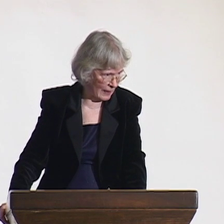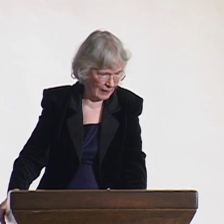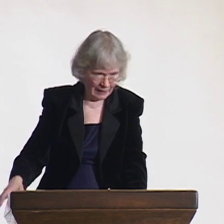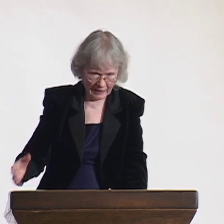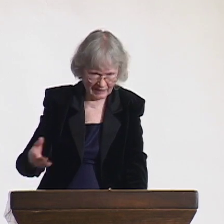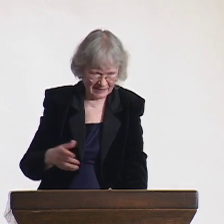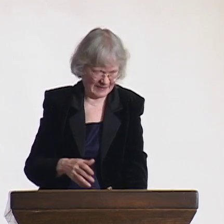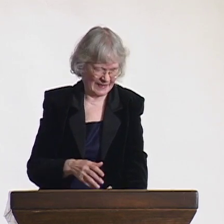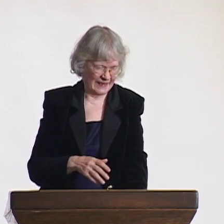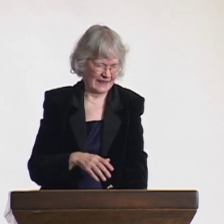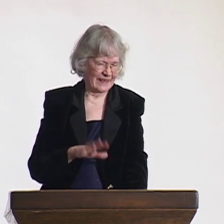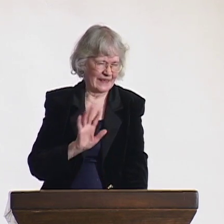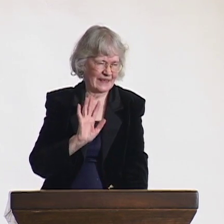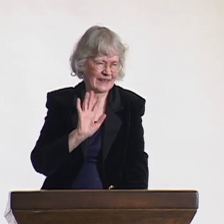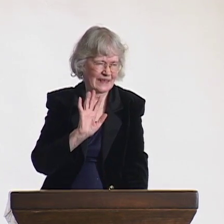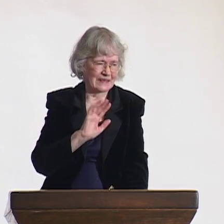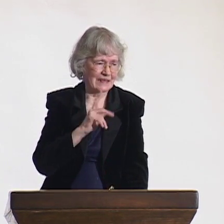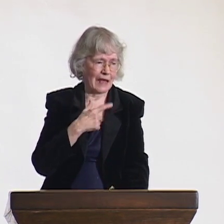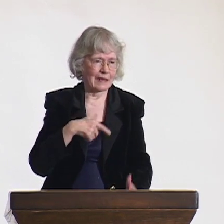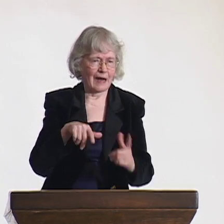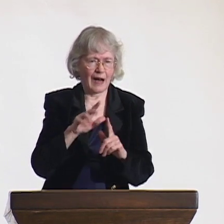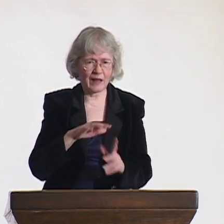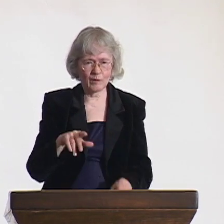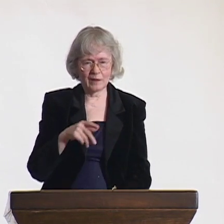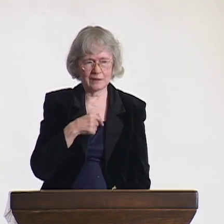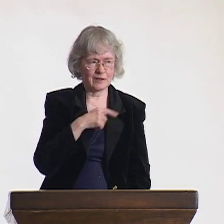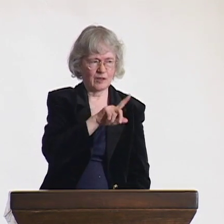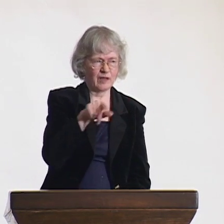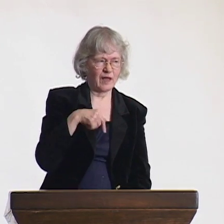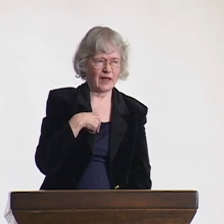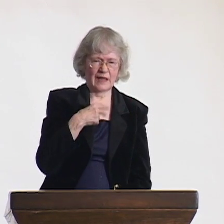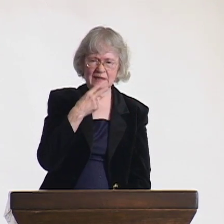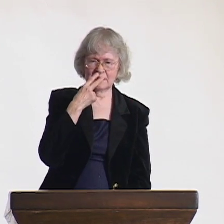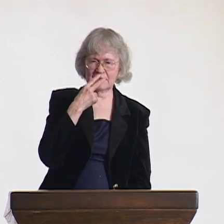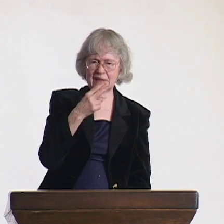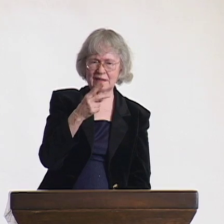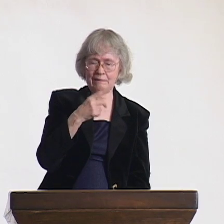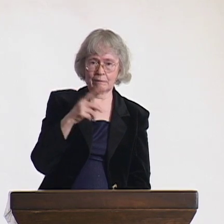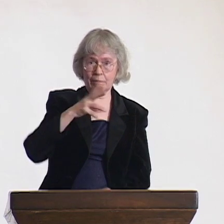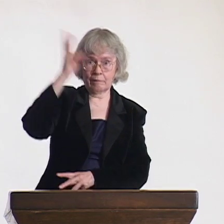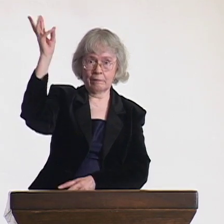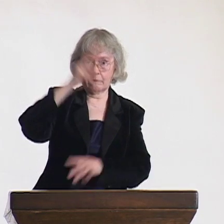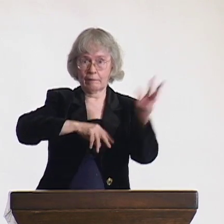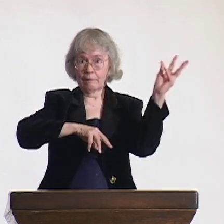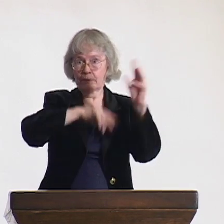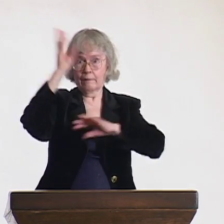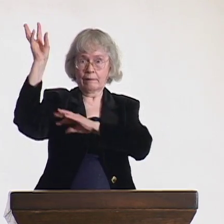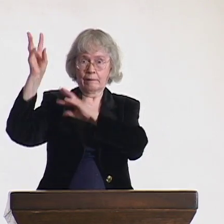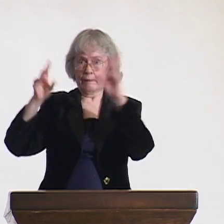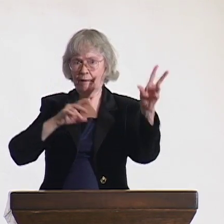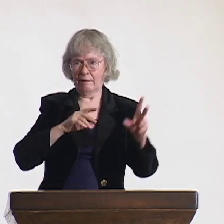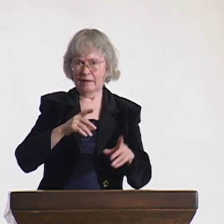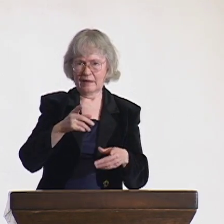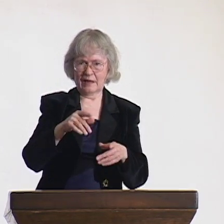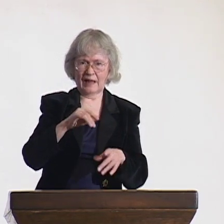Up to that point, governments didn't believe that that was true. They felt as if watching someone's hands